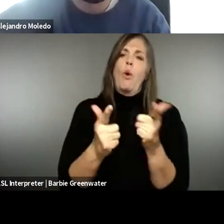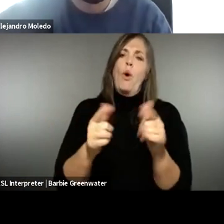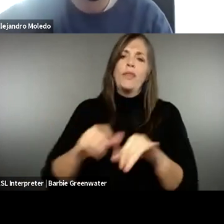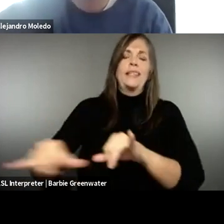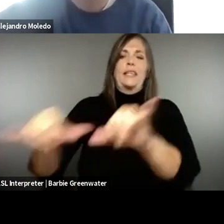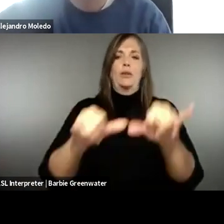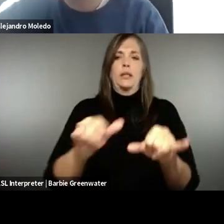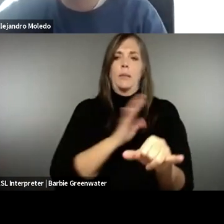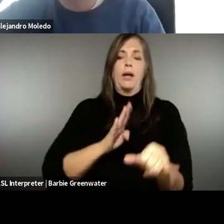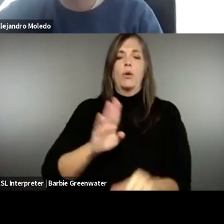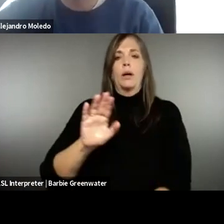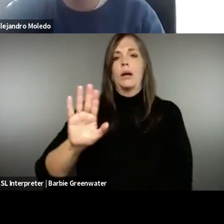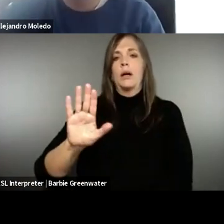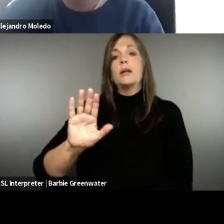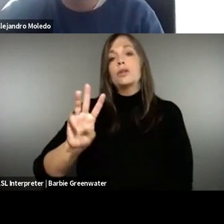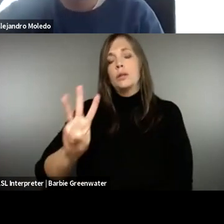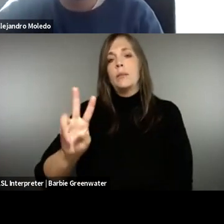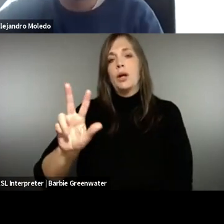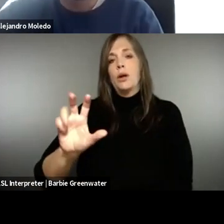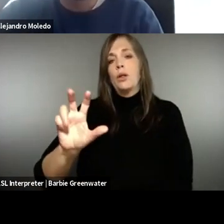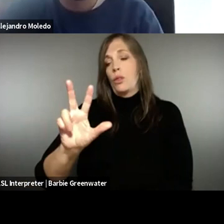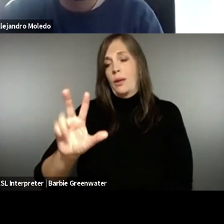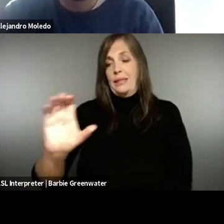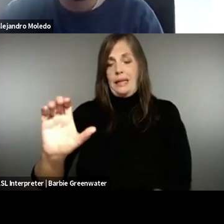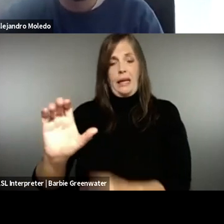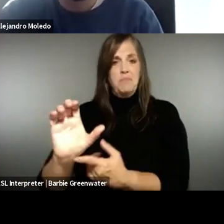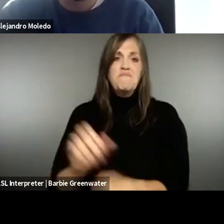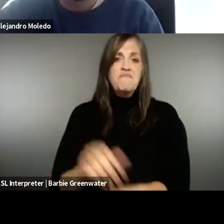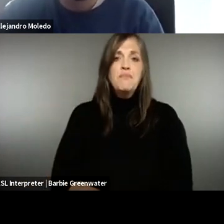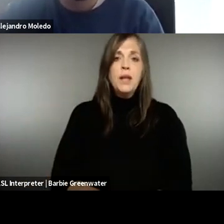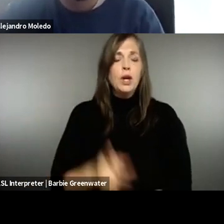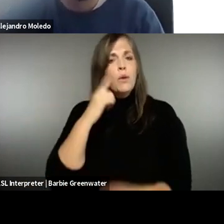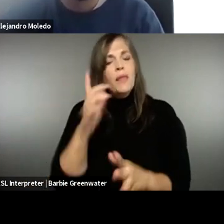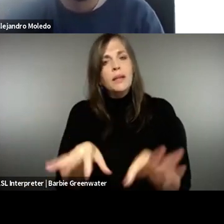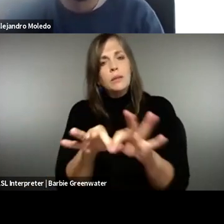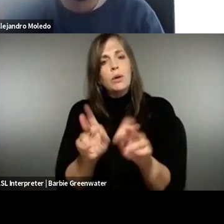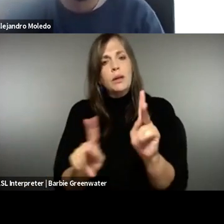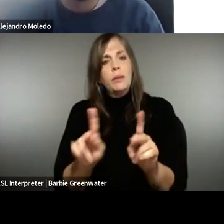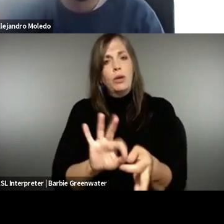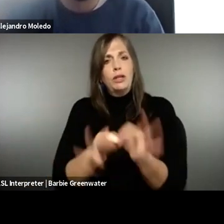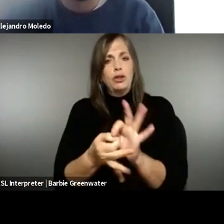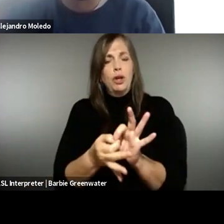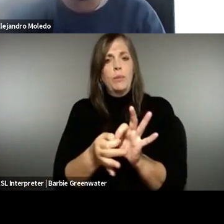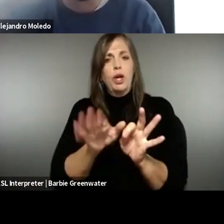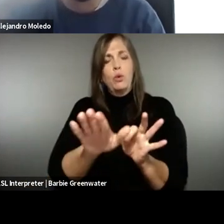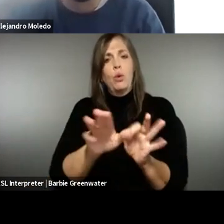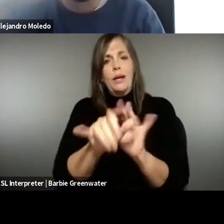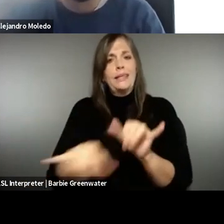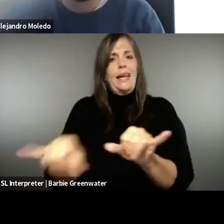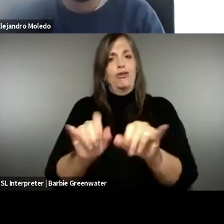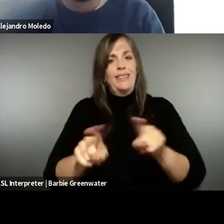standpoint, Shadi, no you are talking for all the standardization bodies, or at least W3C. Do you think it's a problem that people interpret your